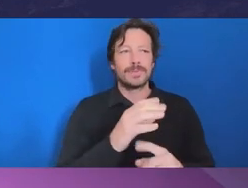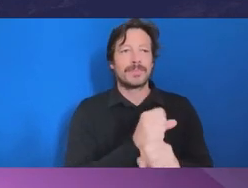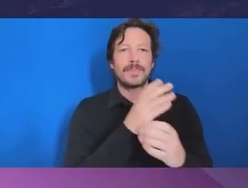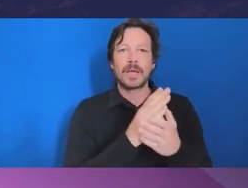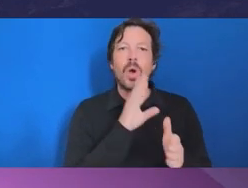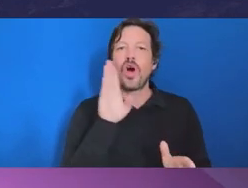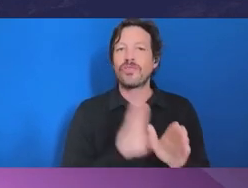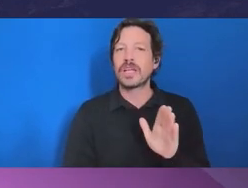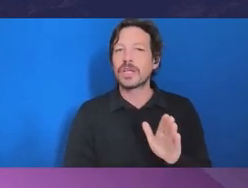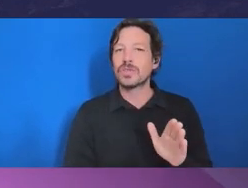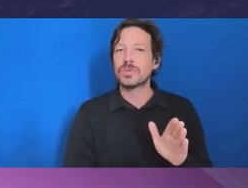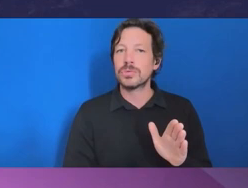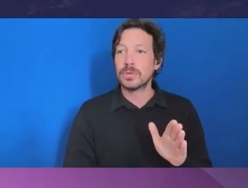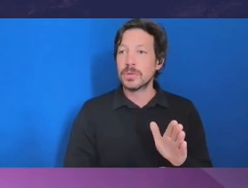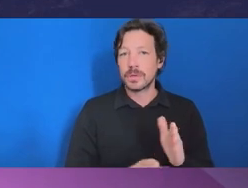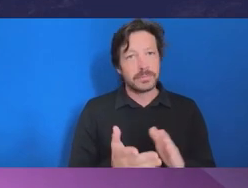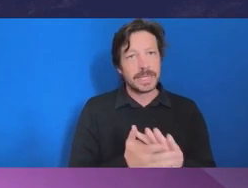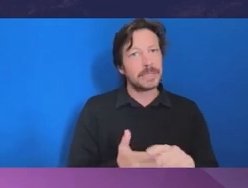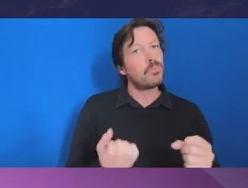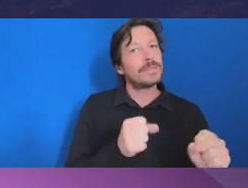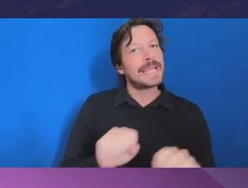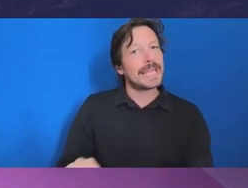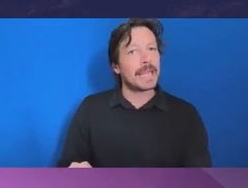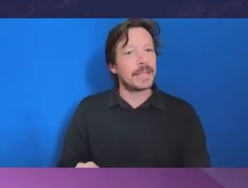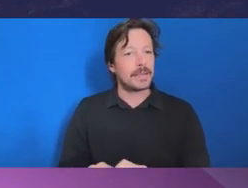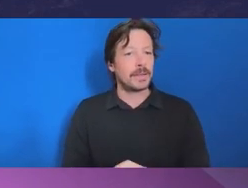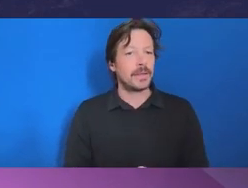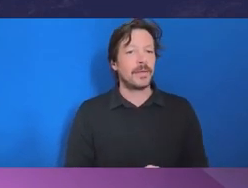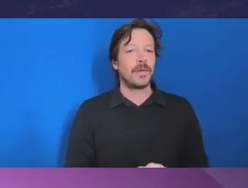Commissioner Redlich: But IBAC gets a vast number of complaints